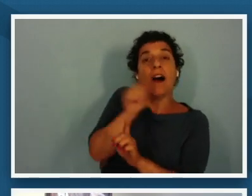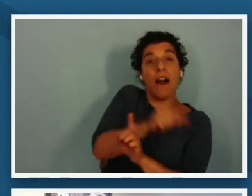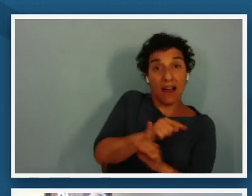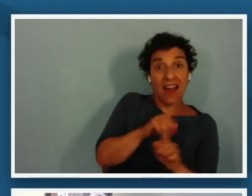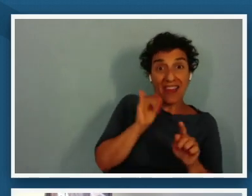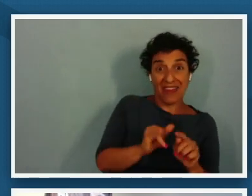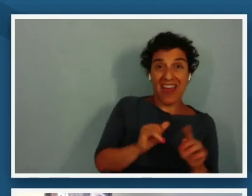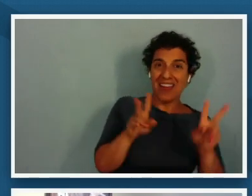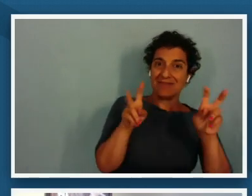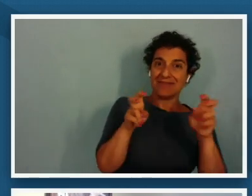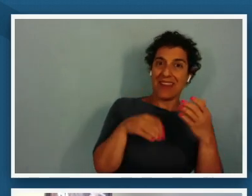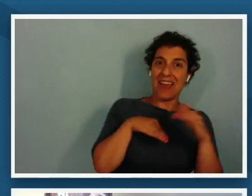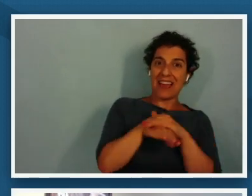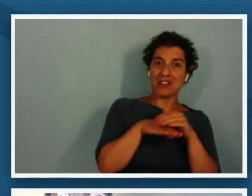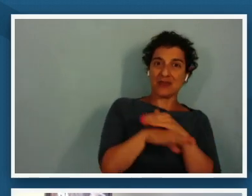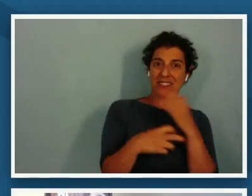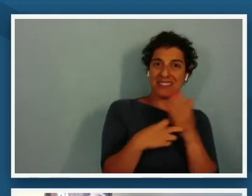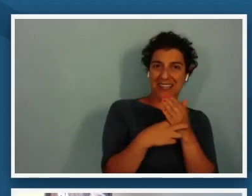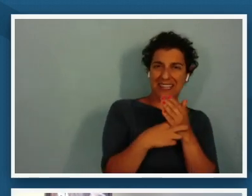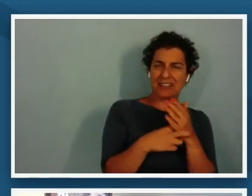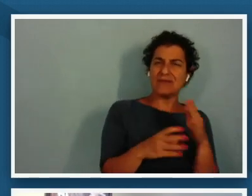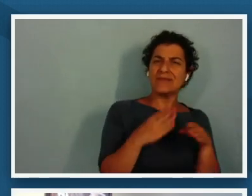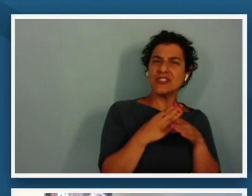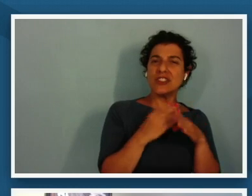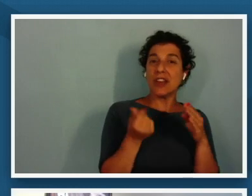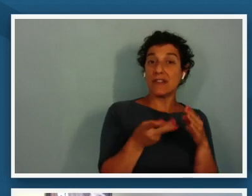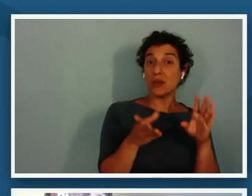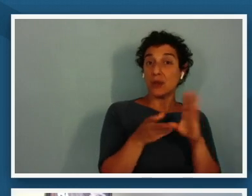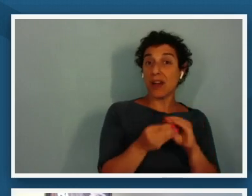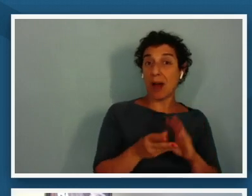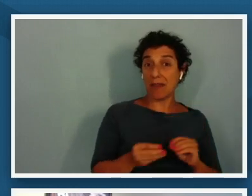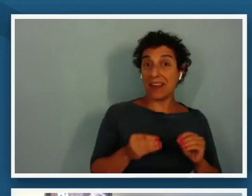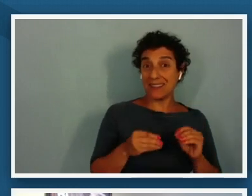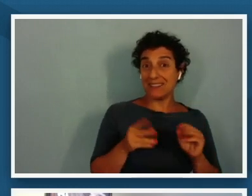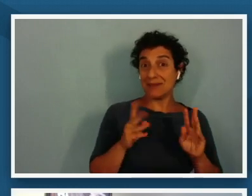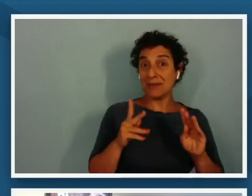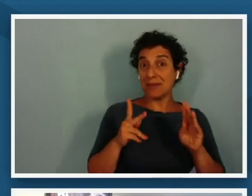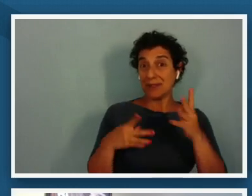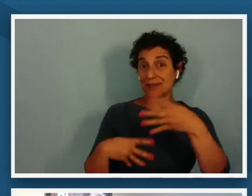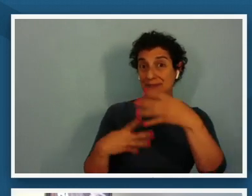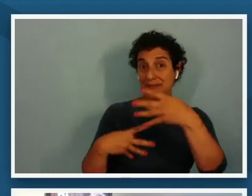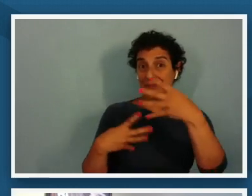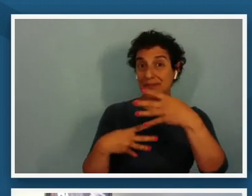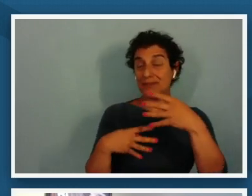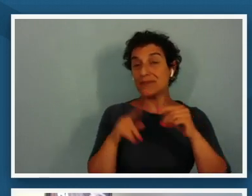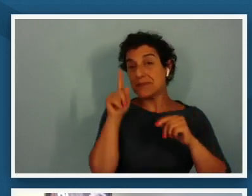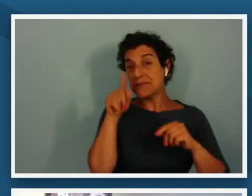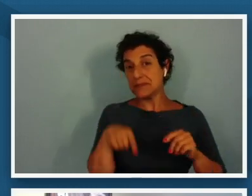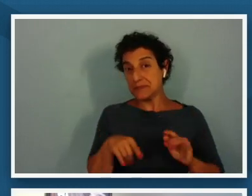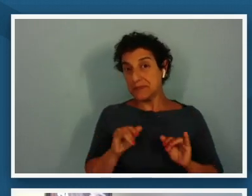share just a couple of the comments um that were coming in